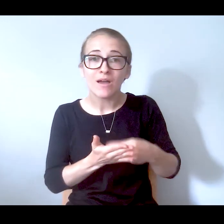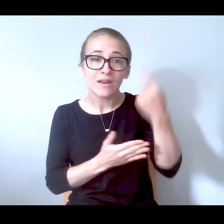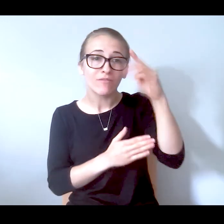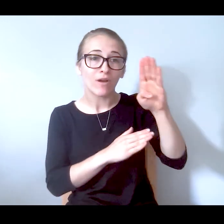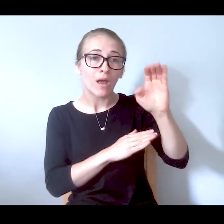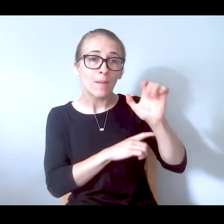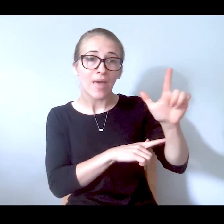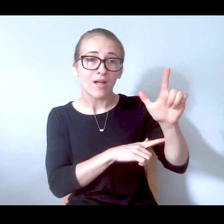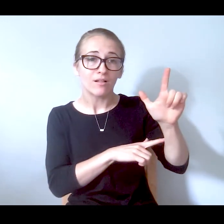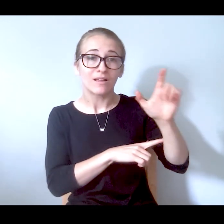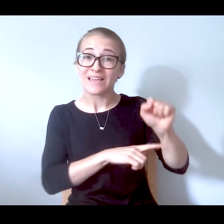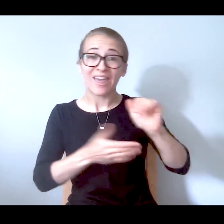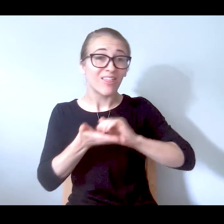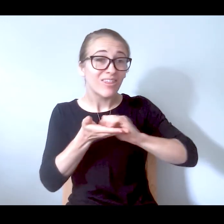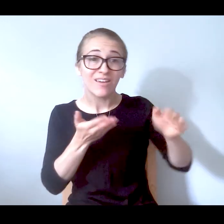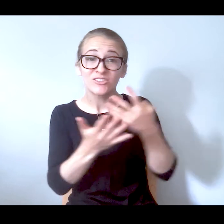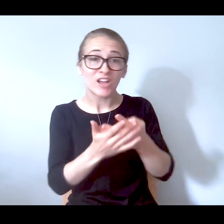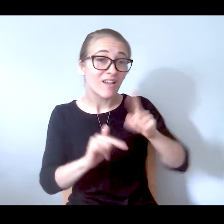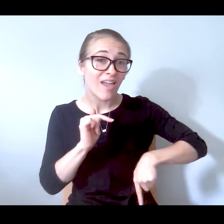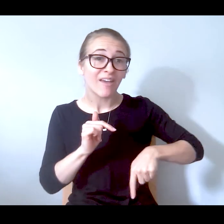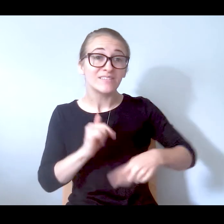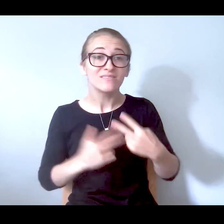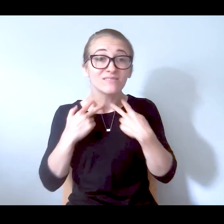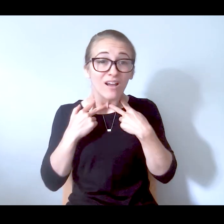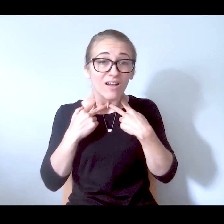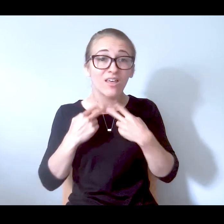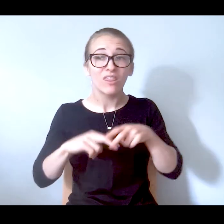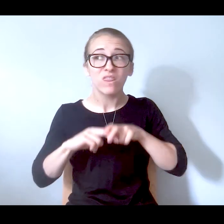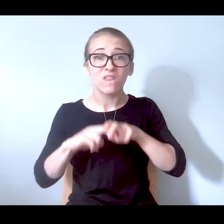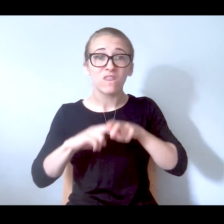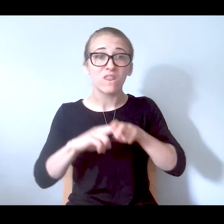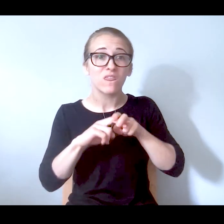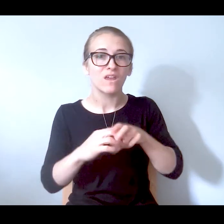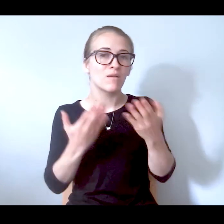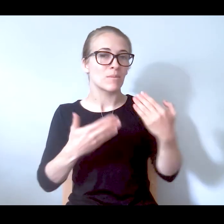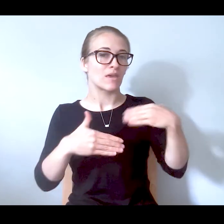have the funding for bail to get out and they're